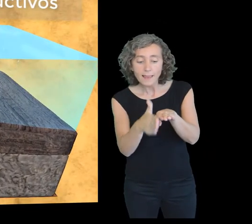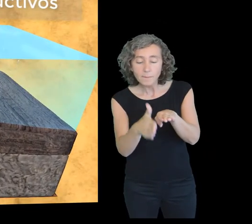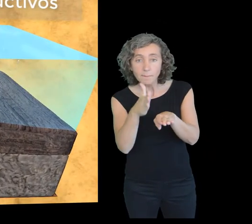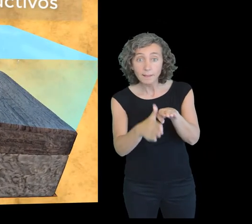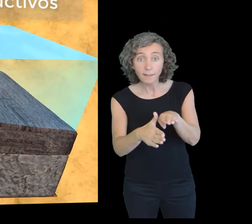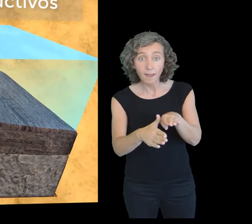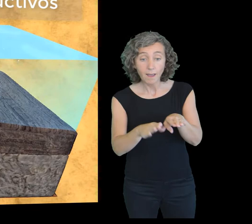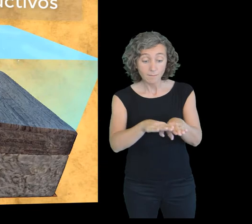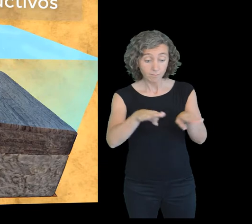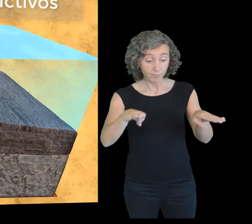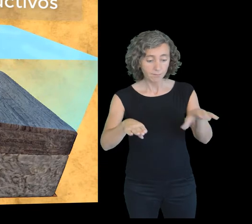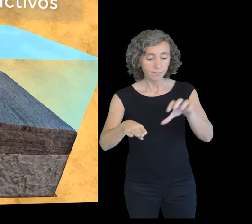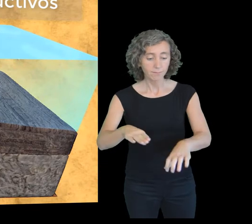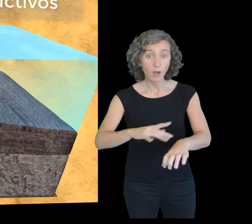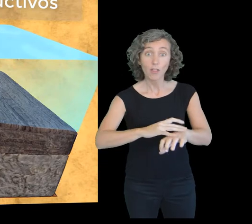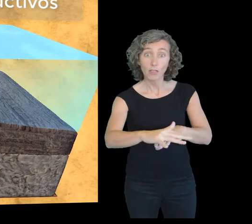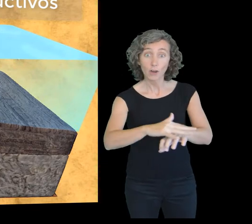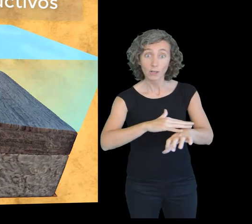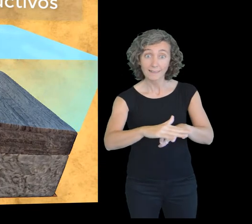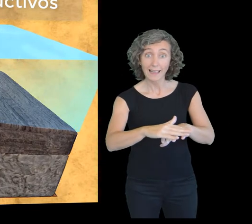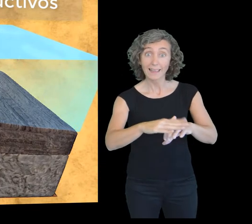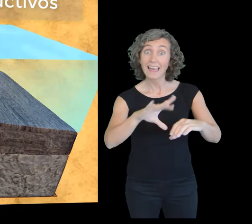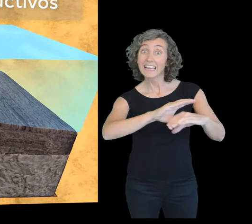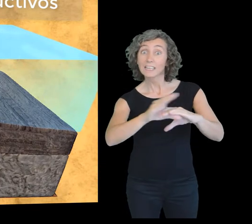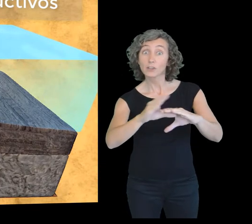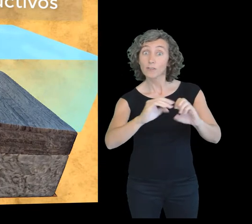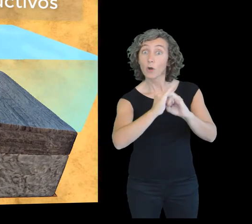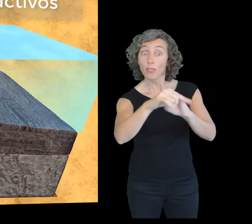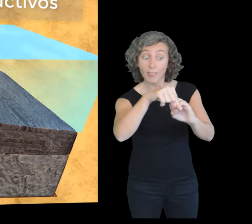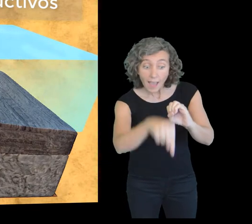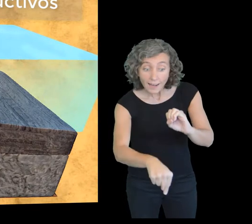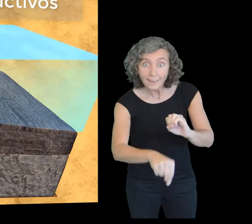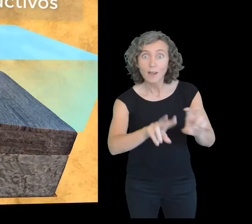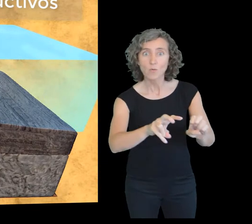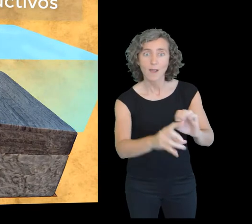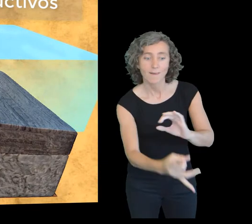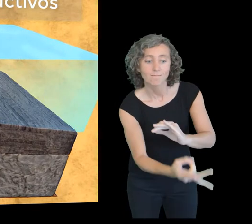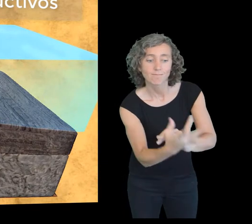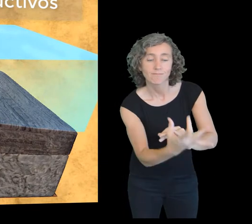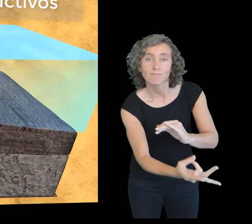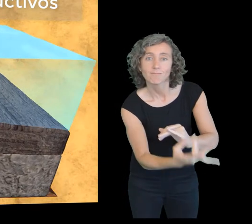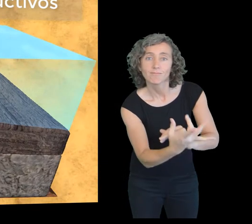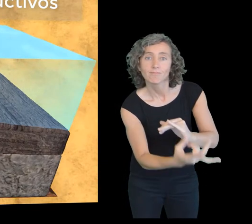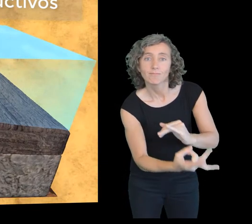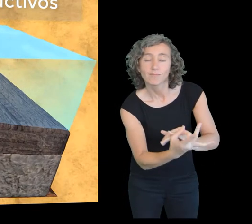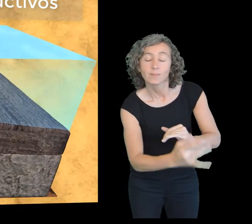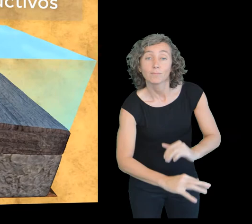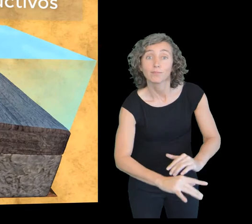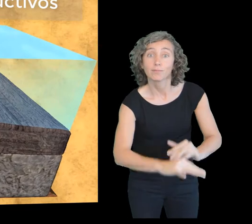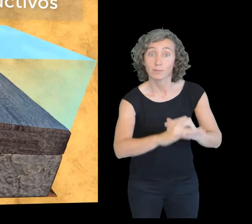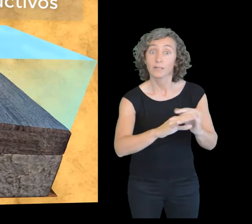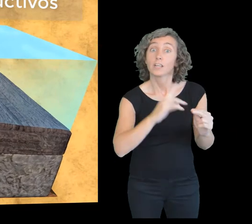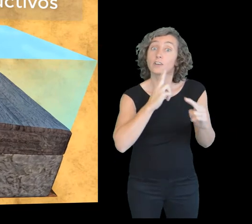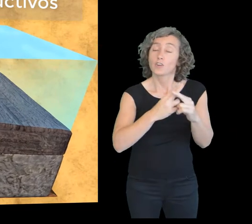Situated here are the new oceanic ridge and generated oceanic lithosphere, and as matter ascends from the mantle,